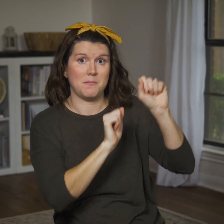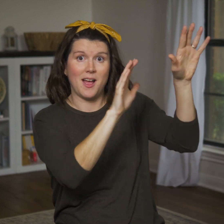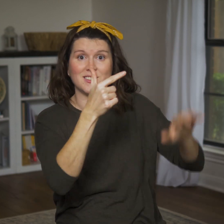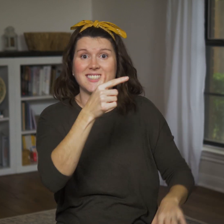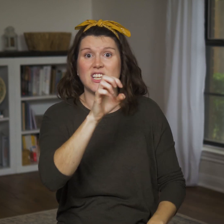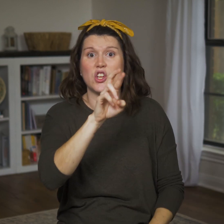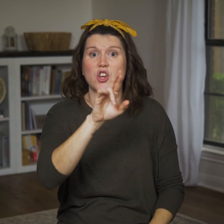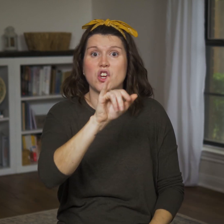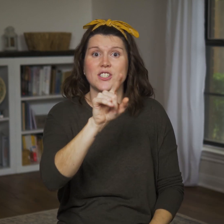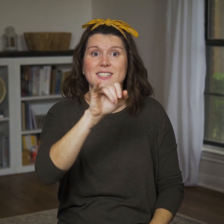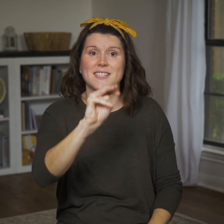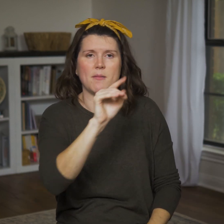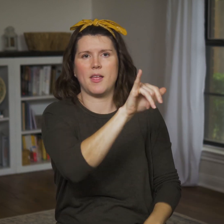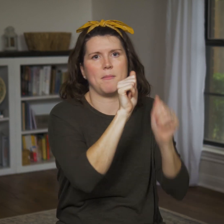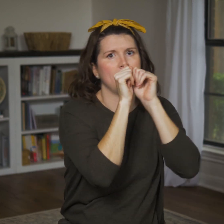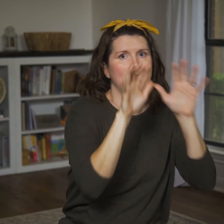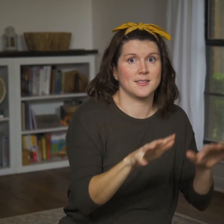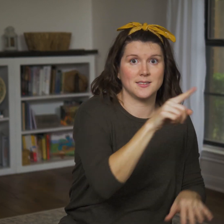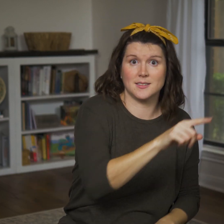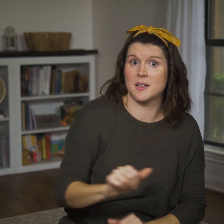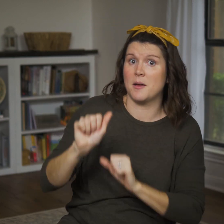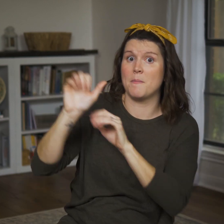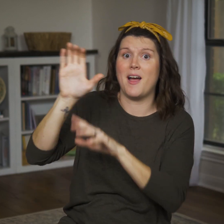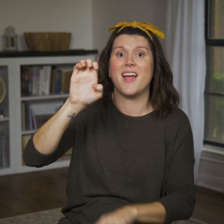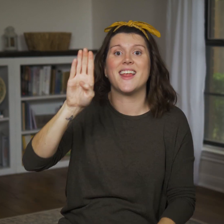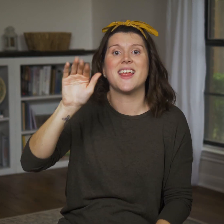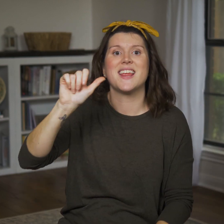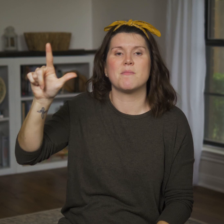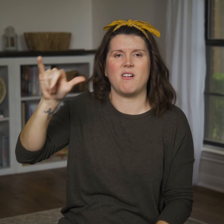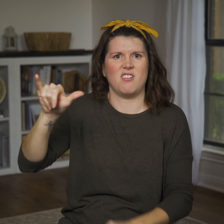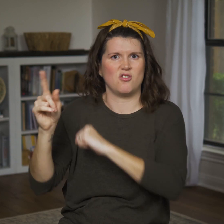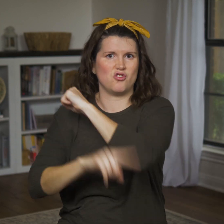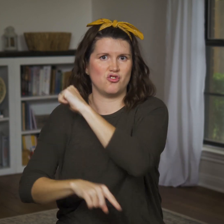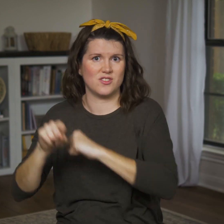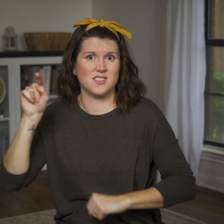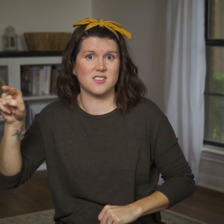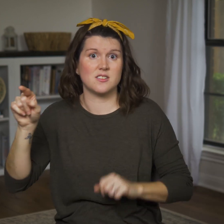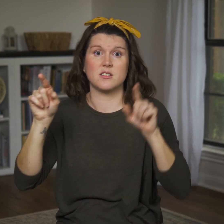Mount Gerizim (blessing) and Mount Ebal (cursing).